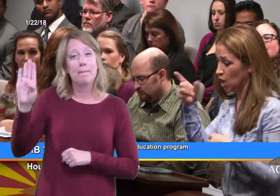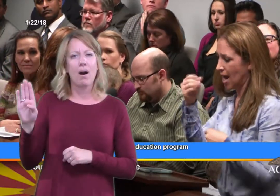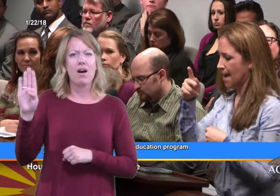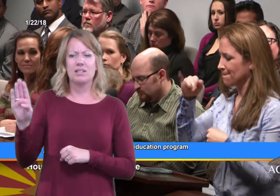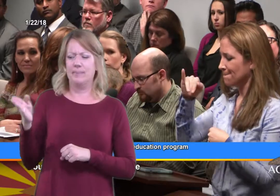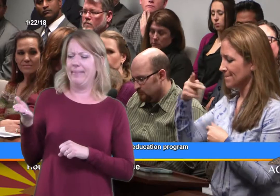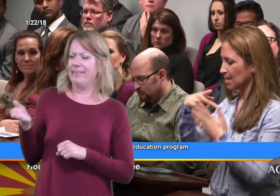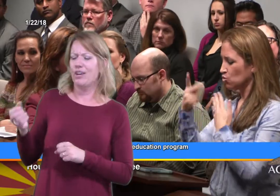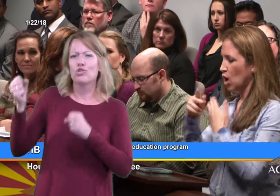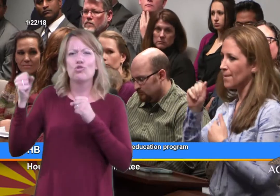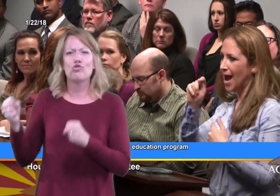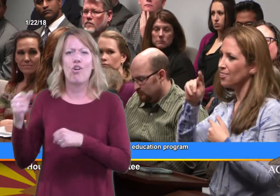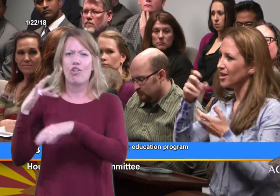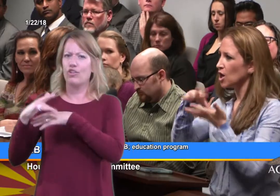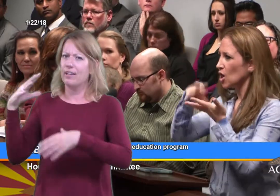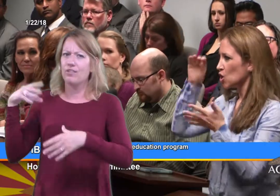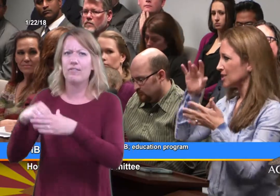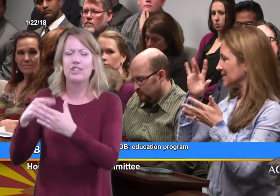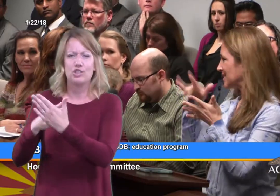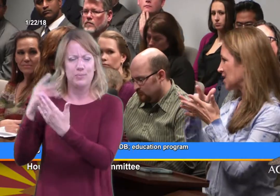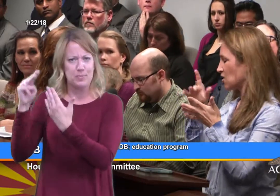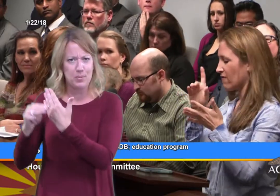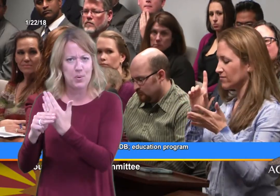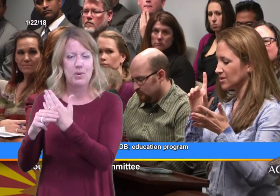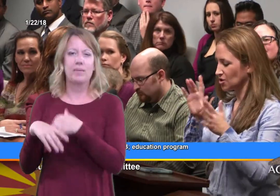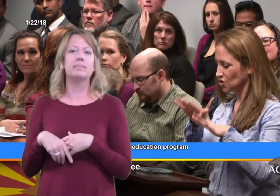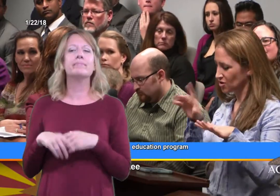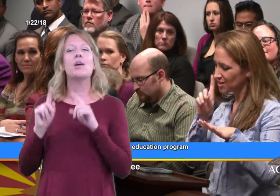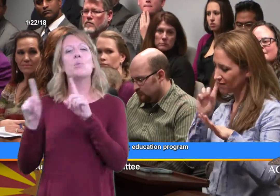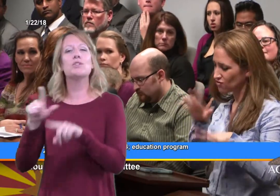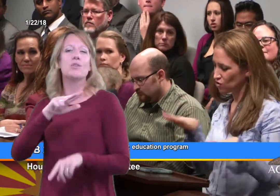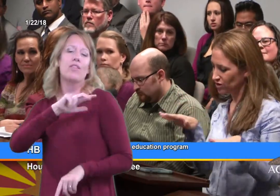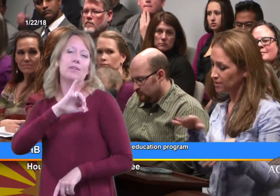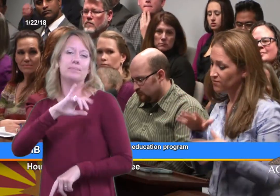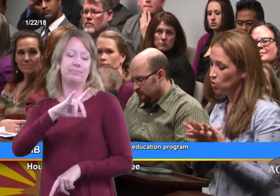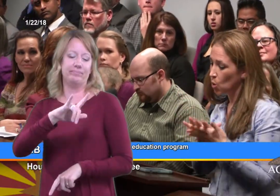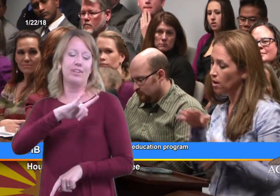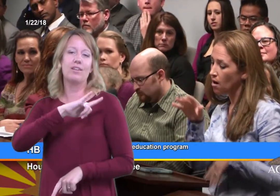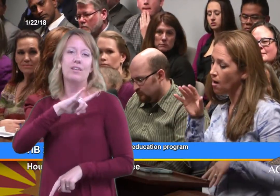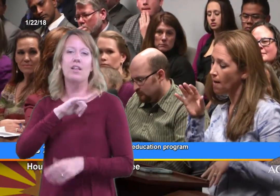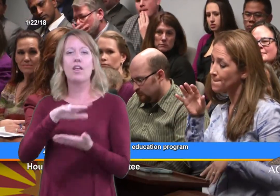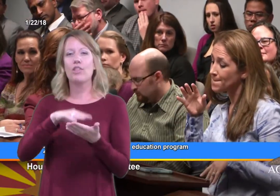early intervention program, and the, at the Learning Center for deaf children.